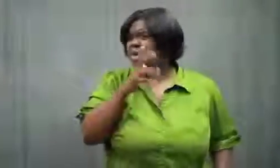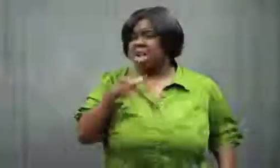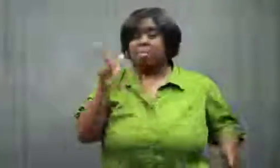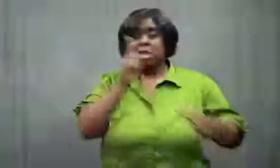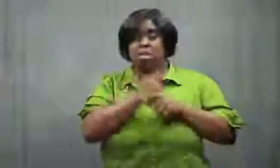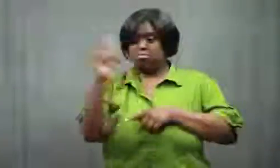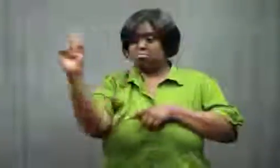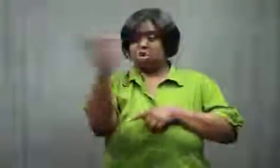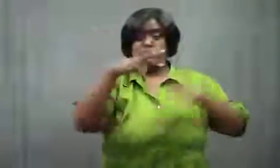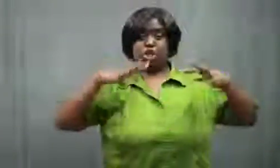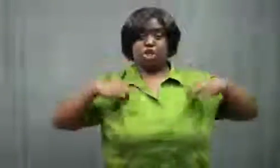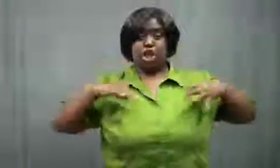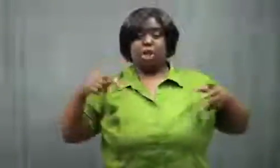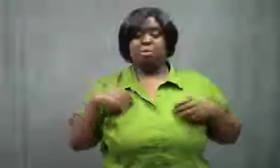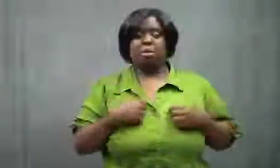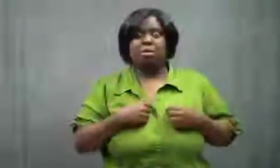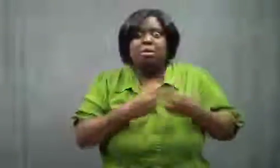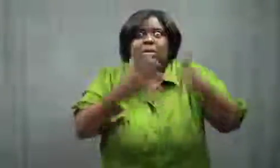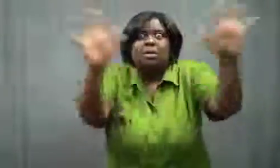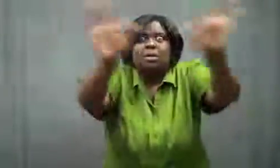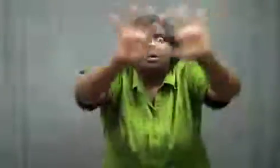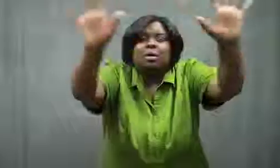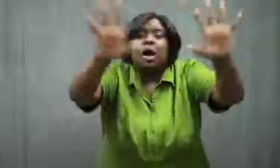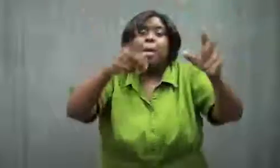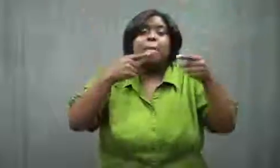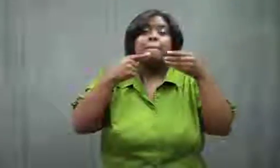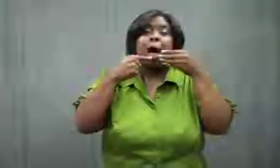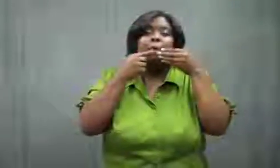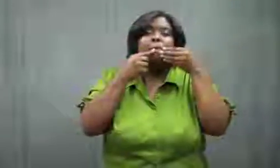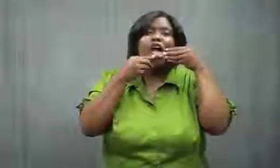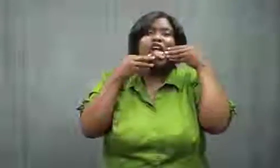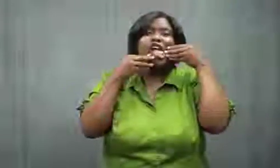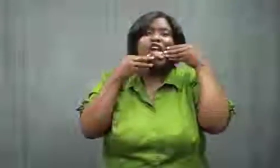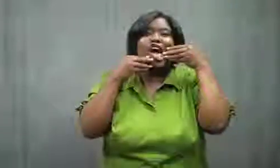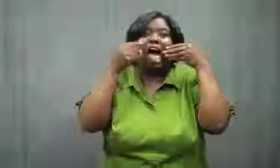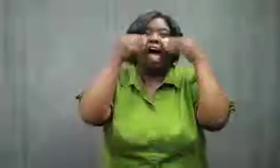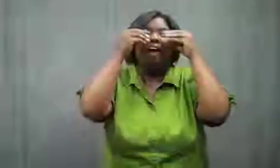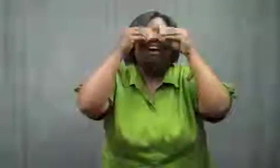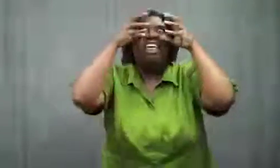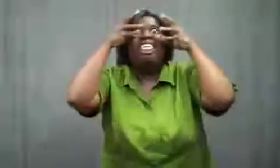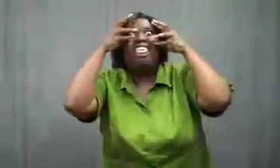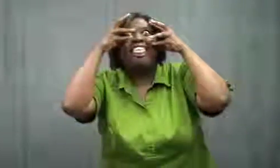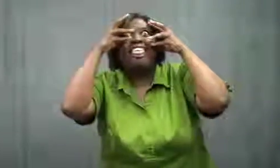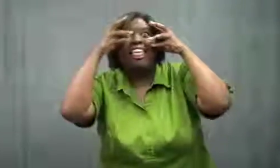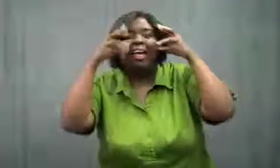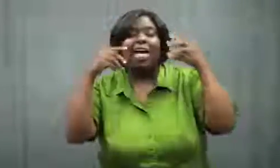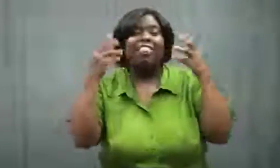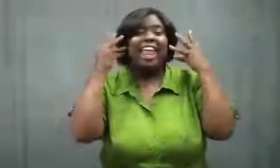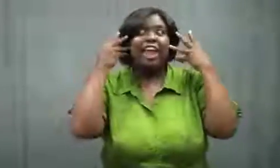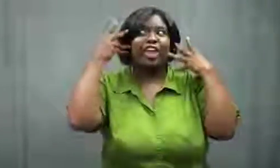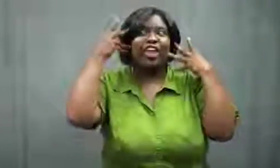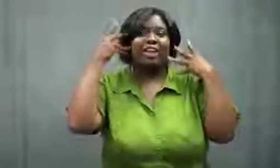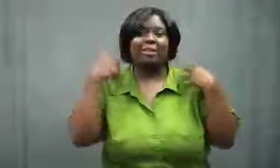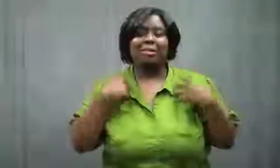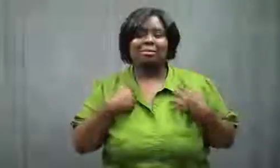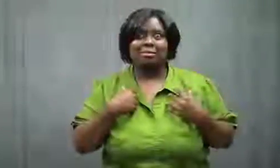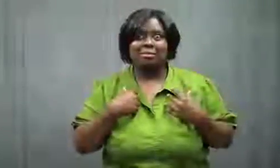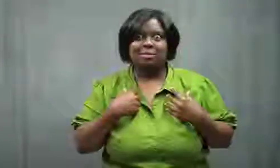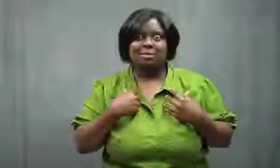My sister came out, and oh my gosh! The mouth on the face on the shirt was all contorted.